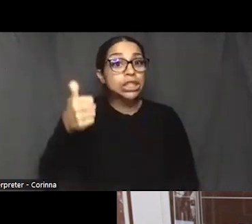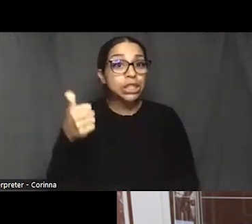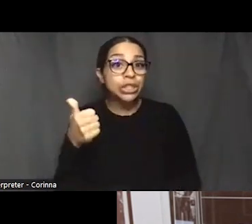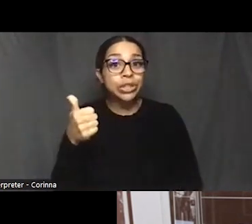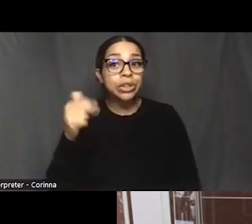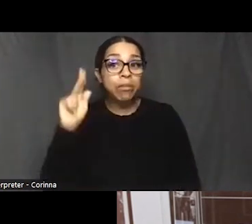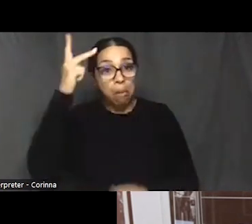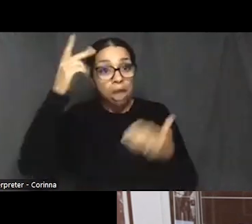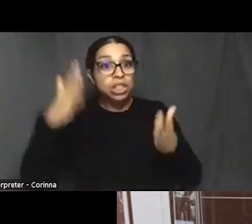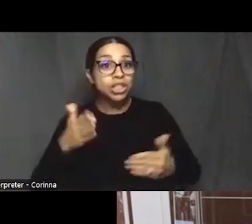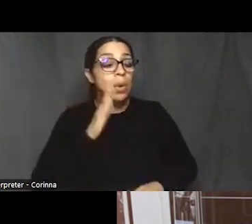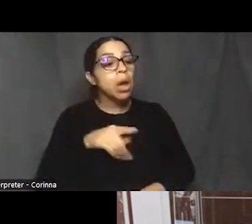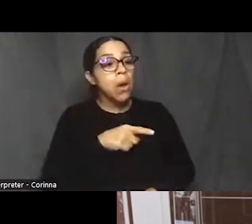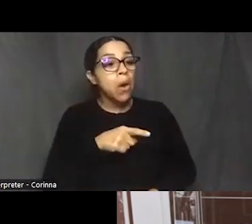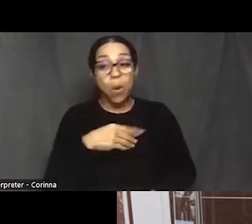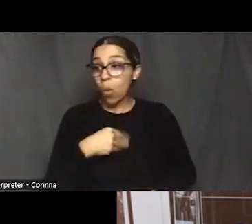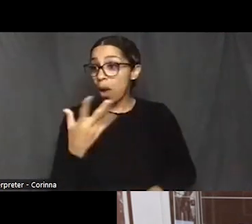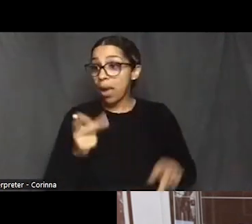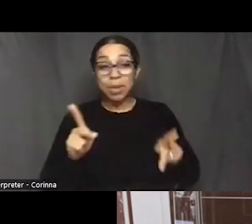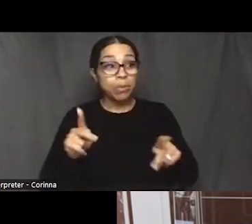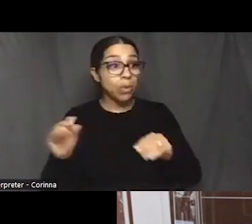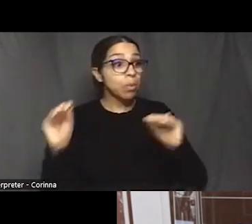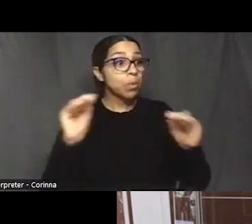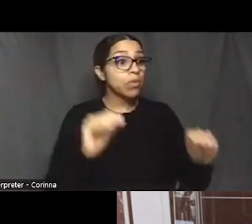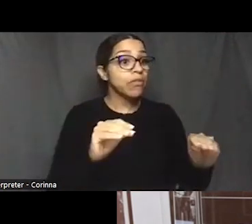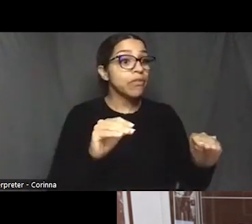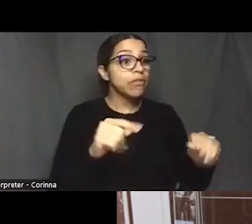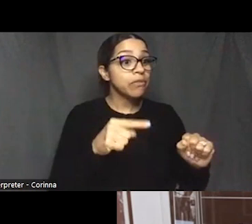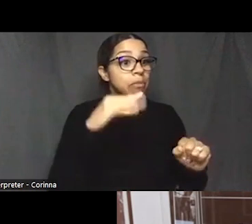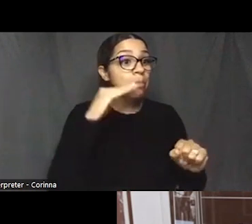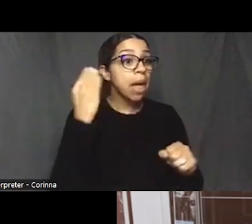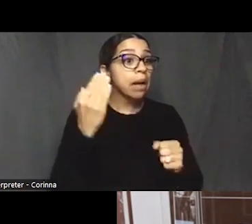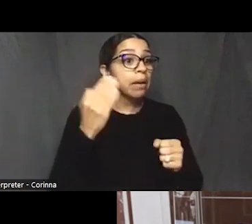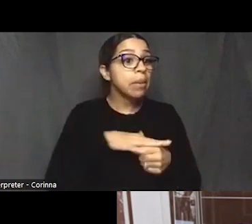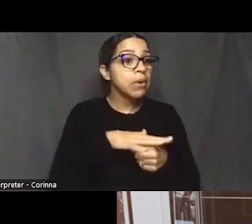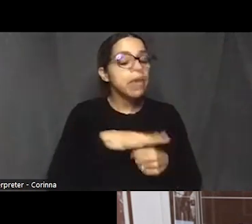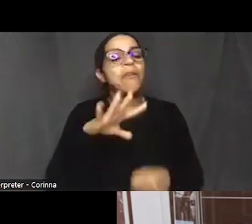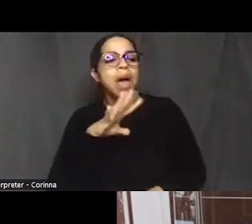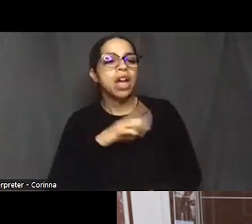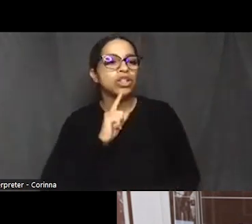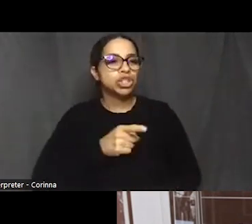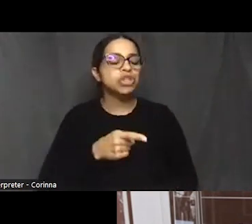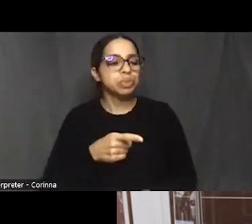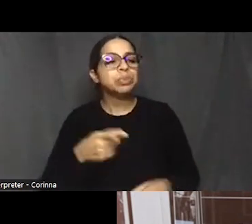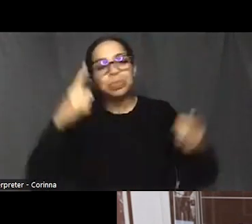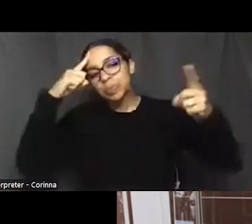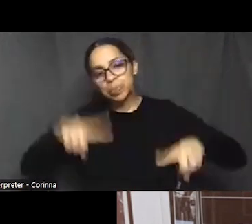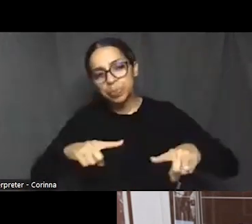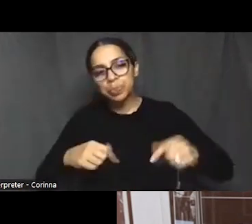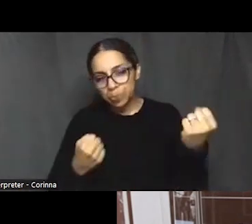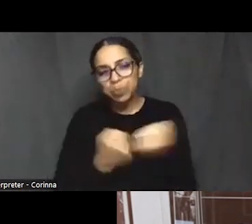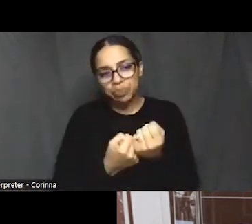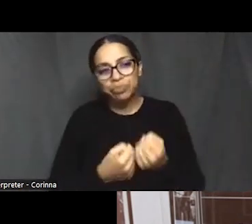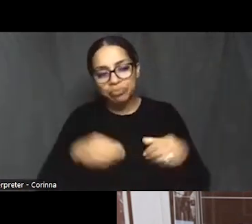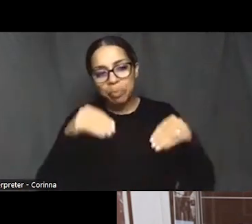Neighbor, tell me just a question. That's my point. So what we do with the Heritage area